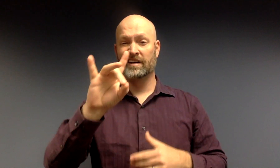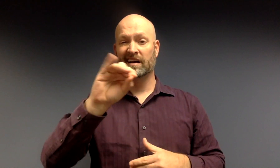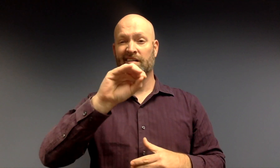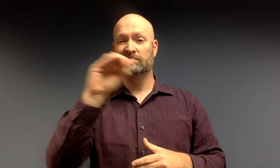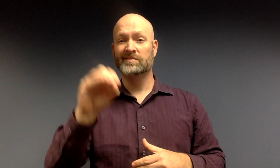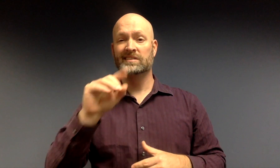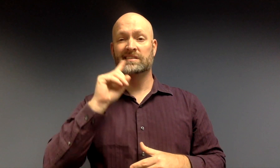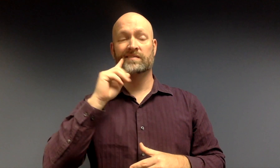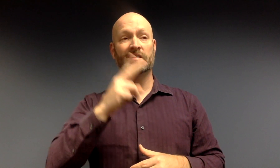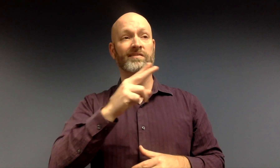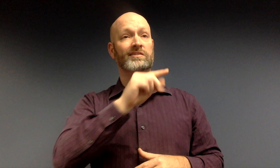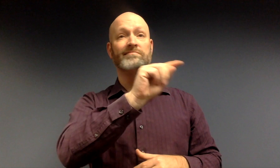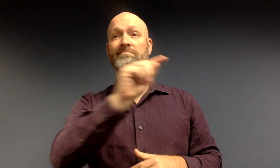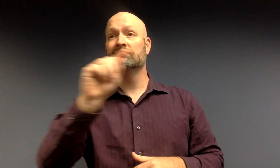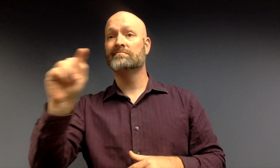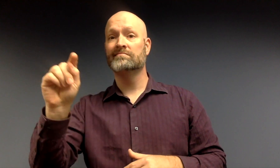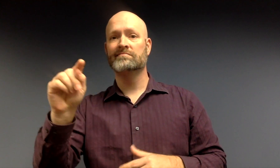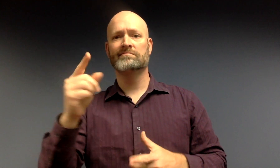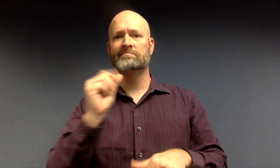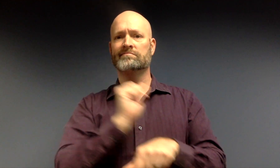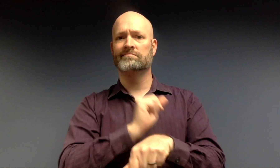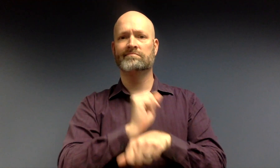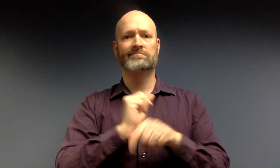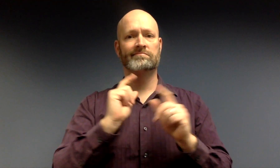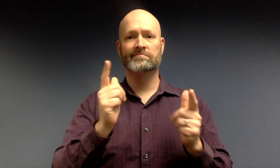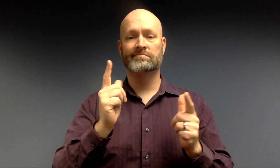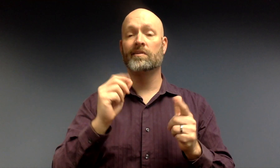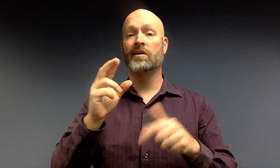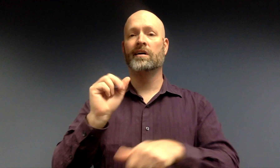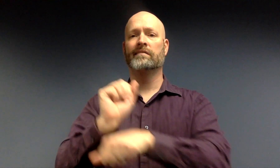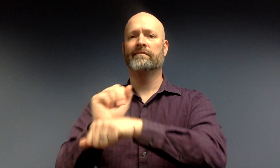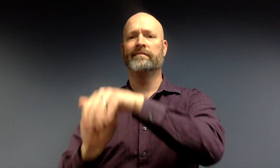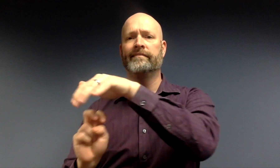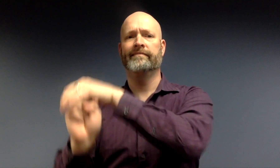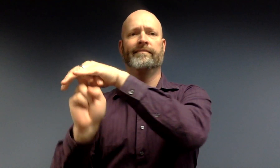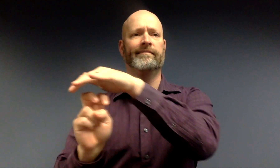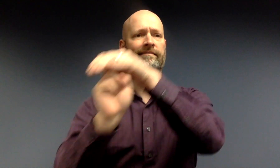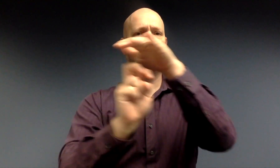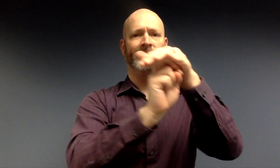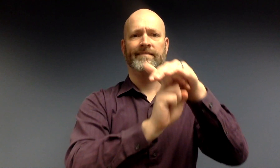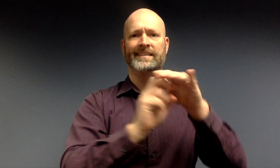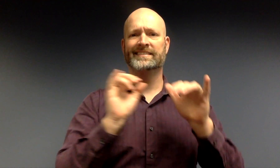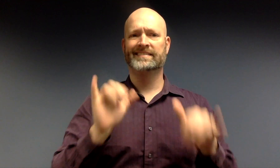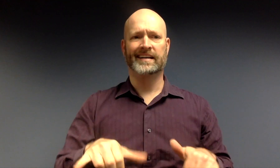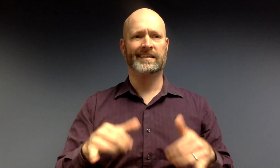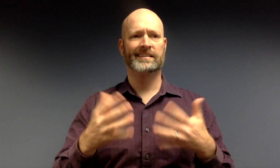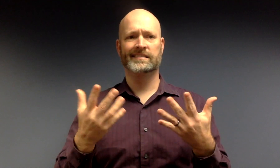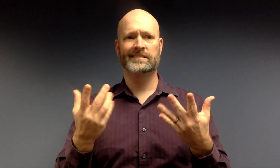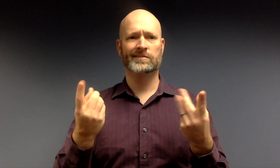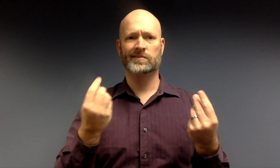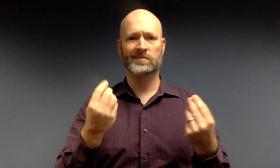Eighty percent of Deaf and hard of hearing individuals are either underemployed or unemployed.